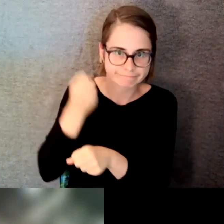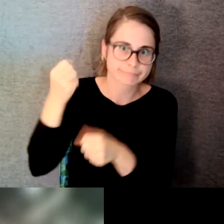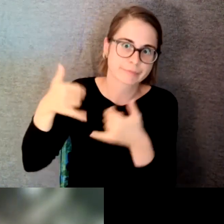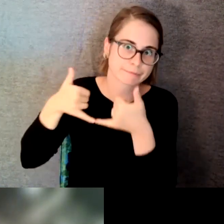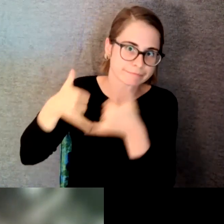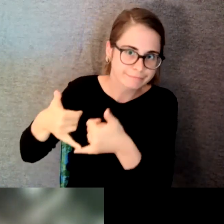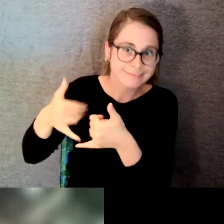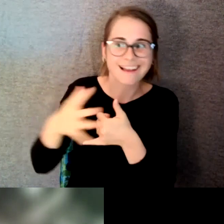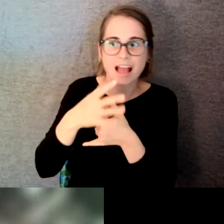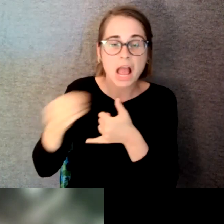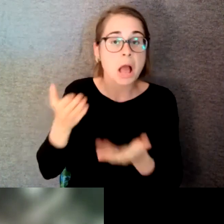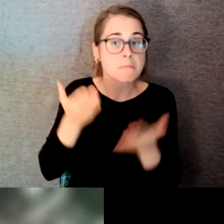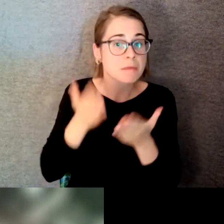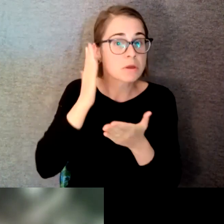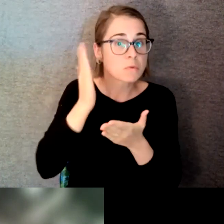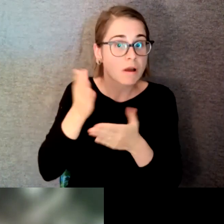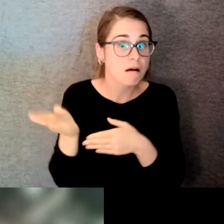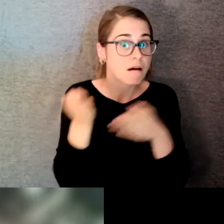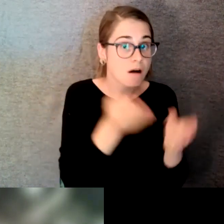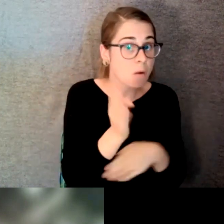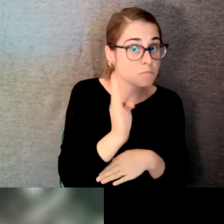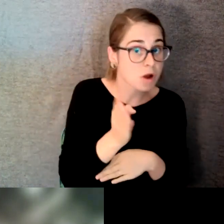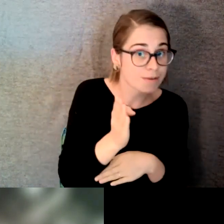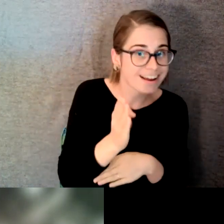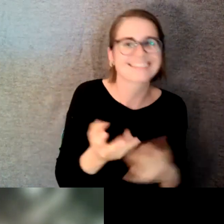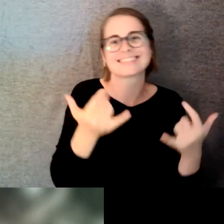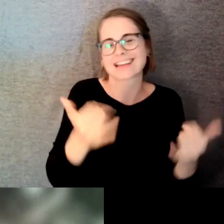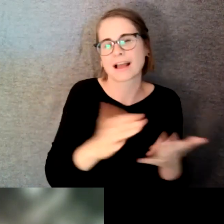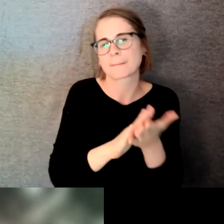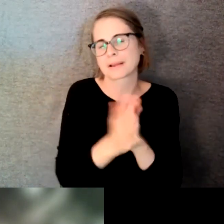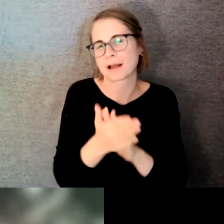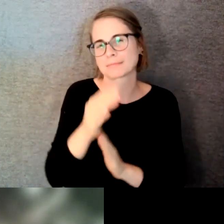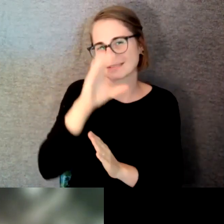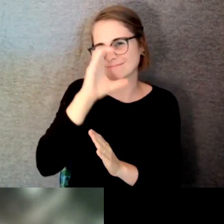is now being developed as an animated episodic comedy. In addition to his creative pursuits